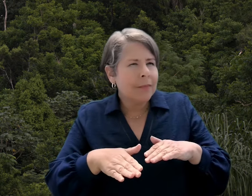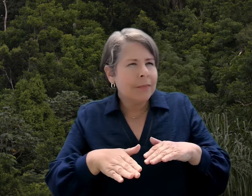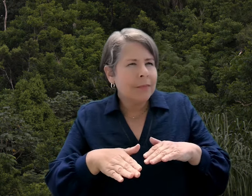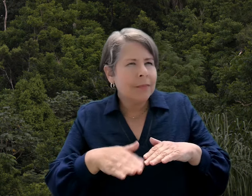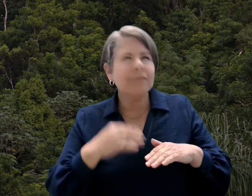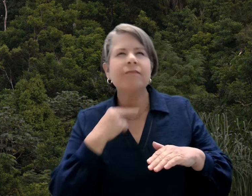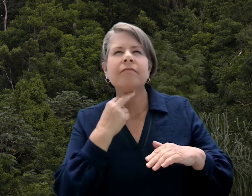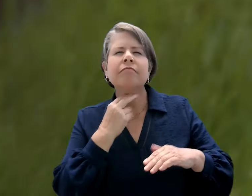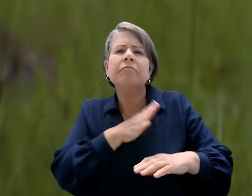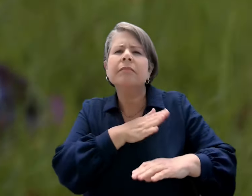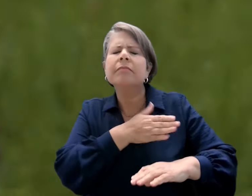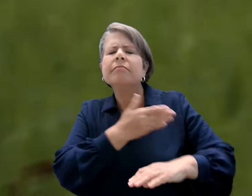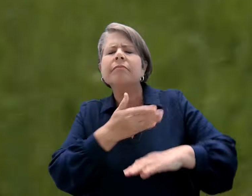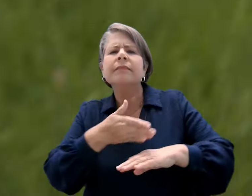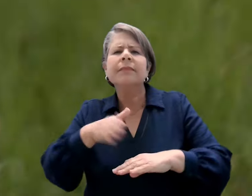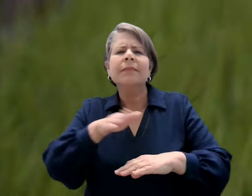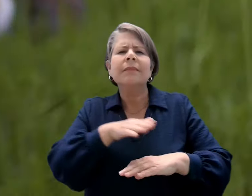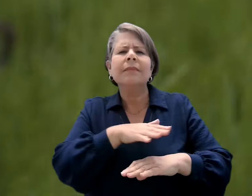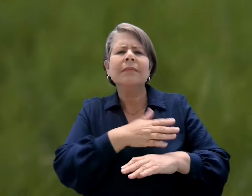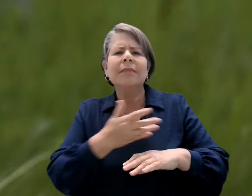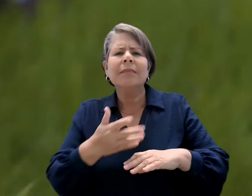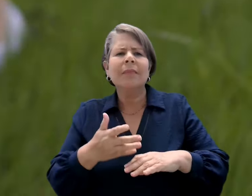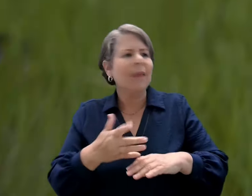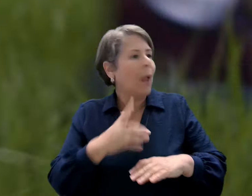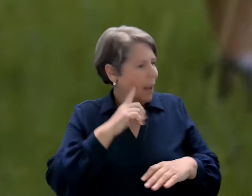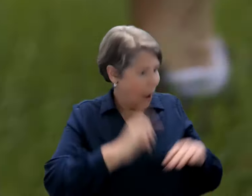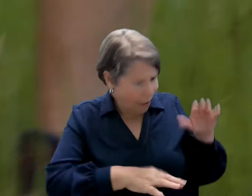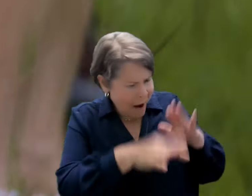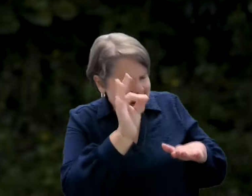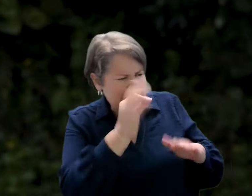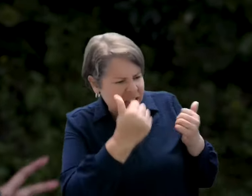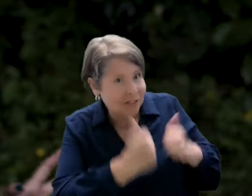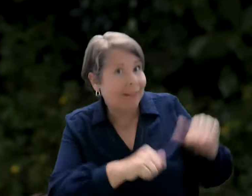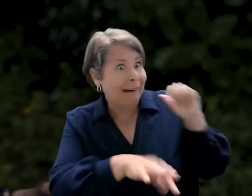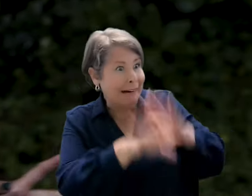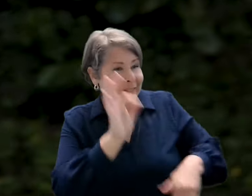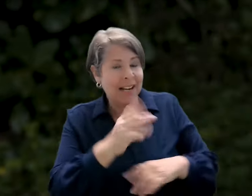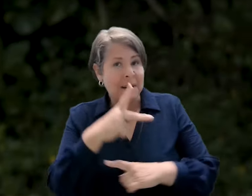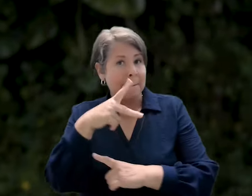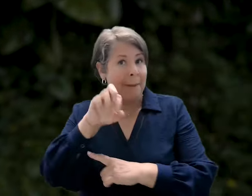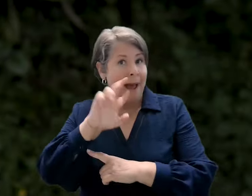Why did chickens love earthworms? Why do plants grow at certain times of the year?